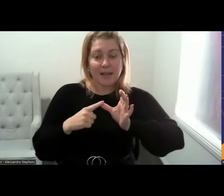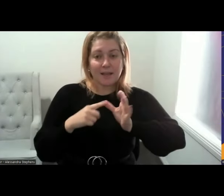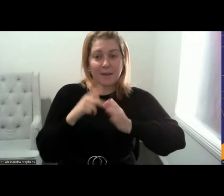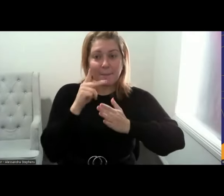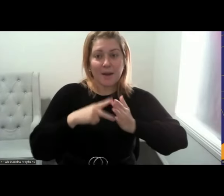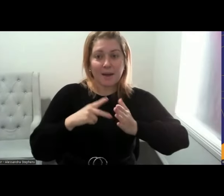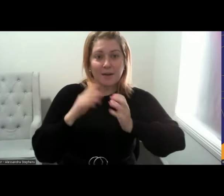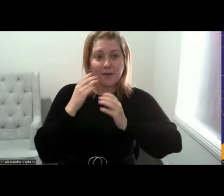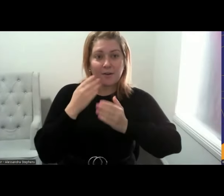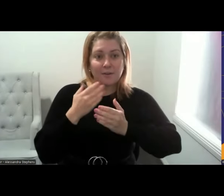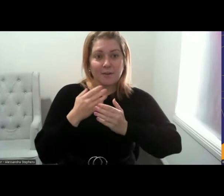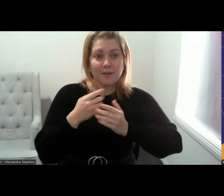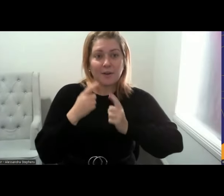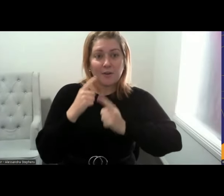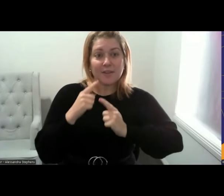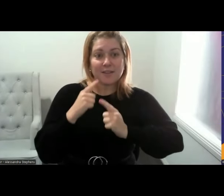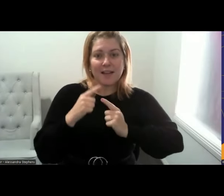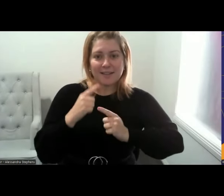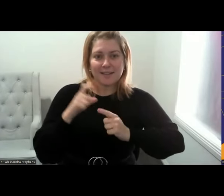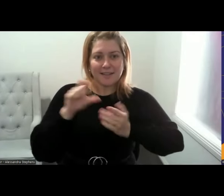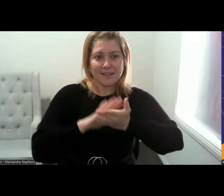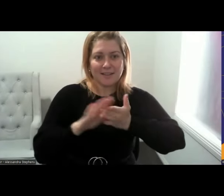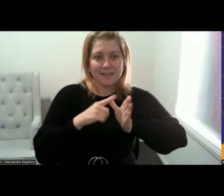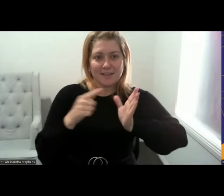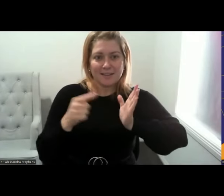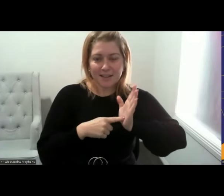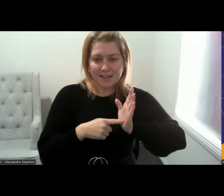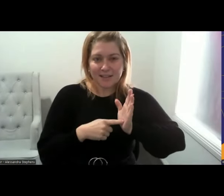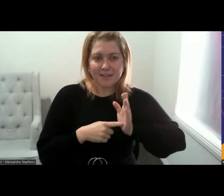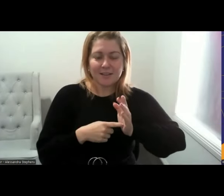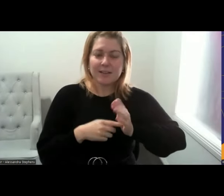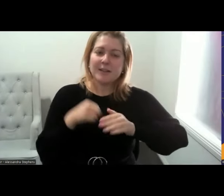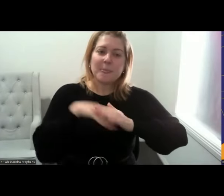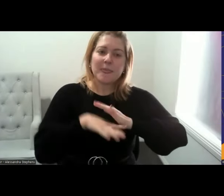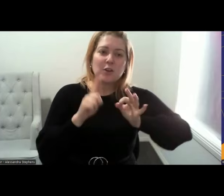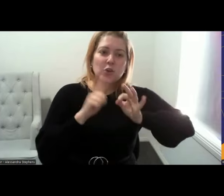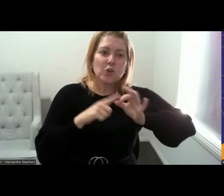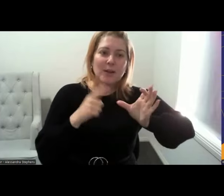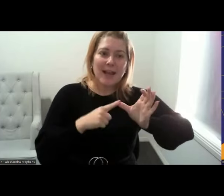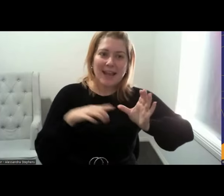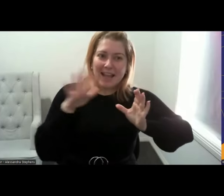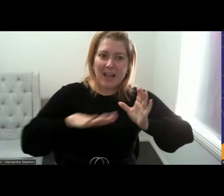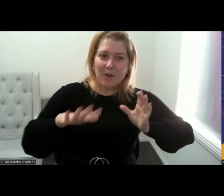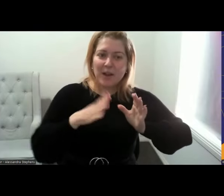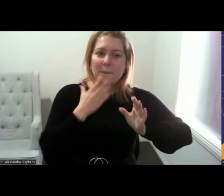add anything into that chat section. So just to clear that up. Thank you all.